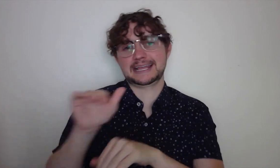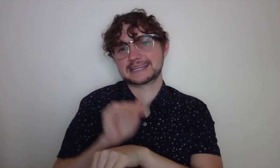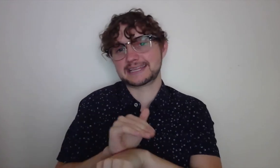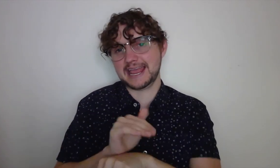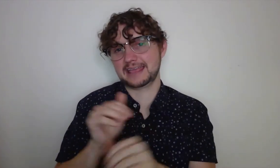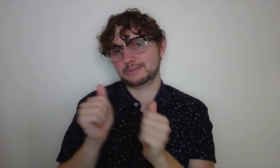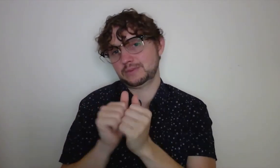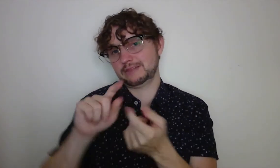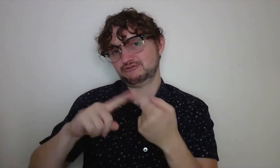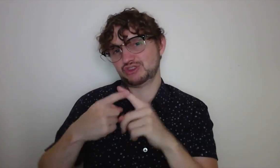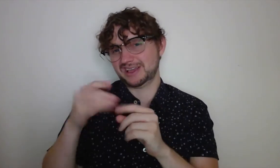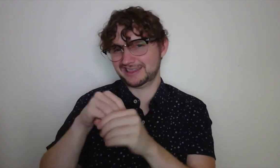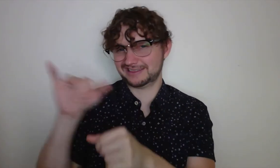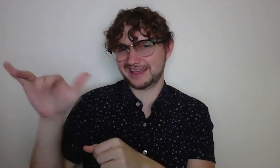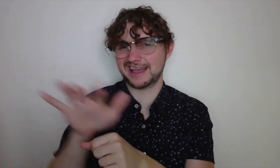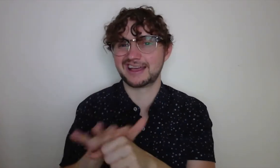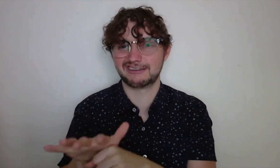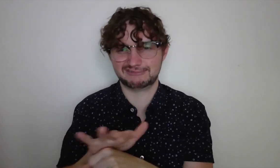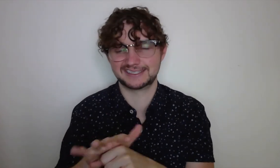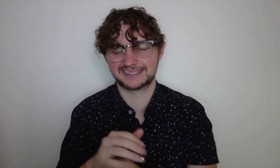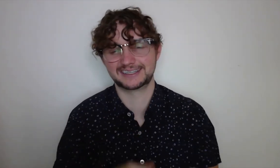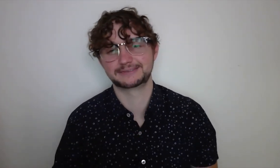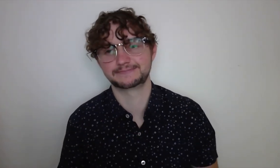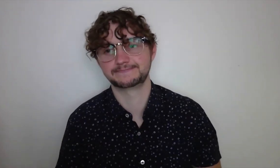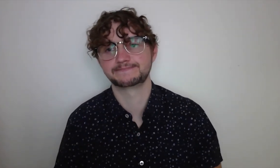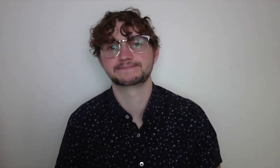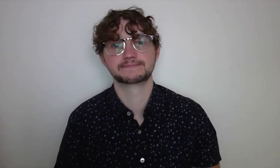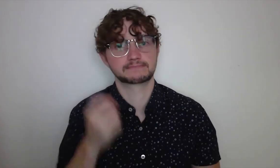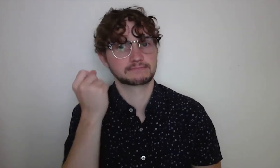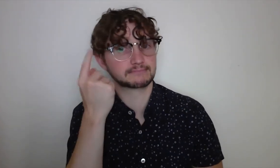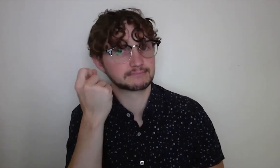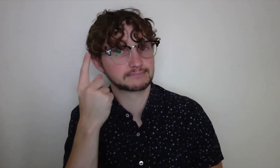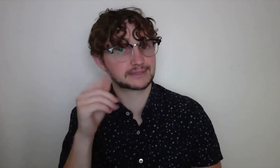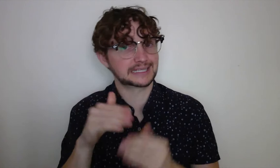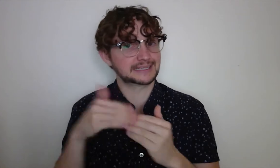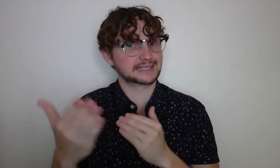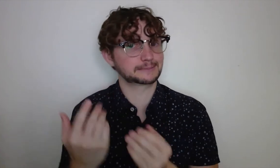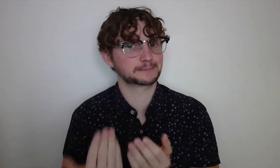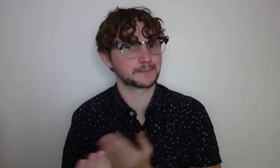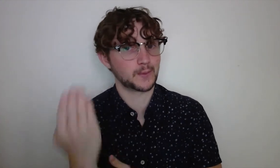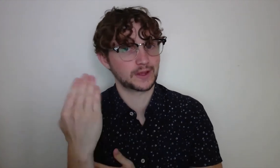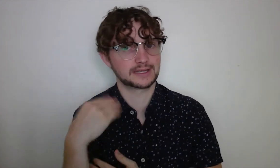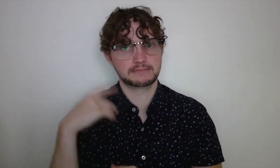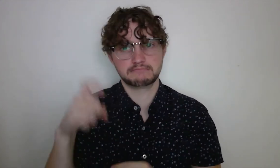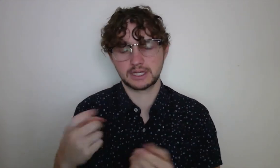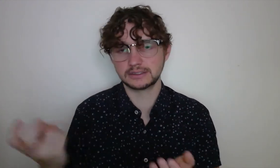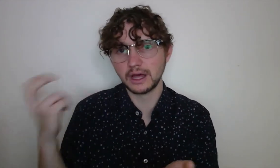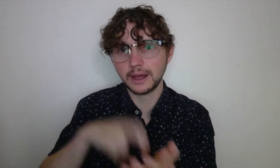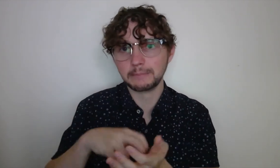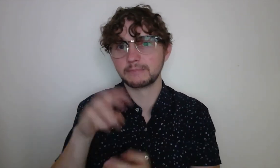I wanted more so I stayed with a friend who lived in the area.